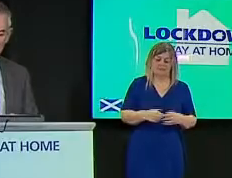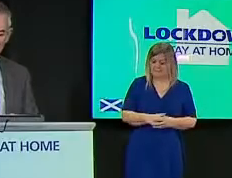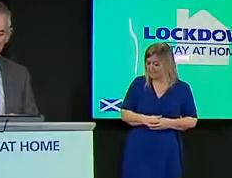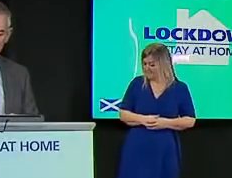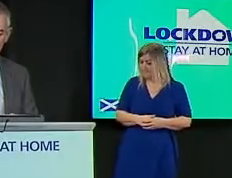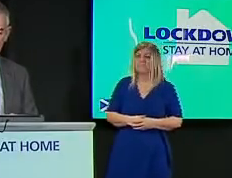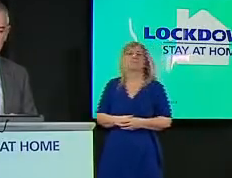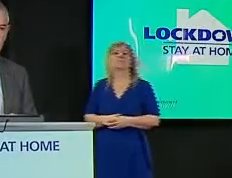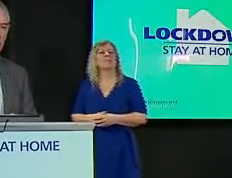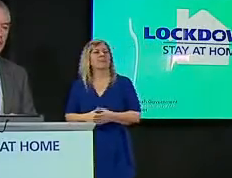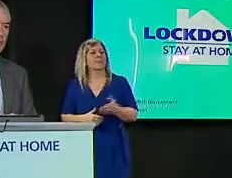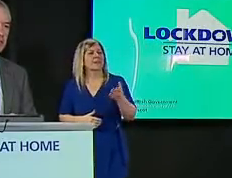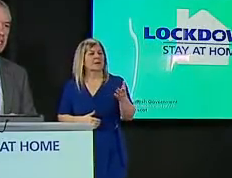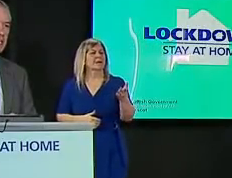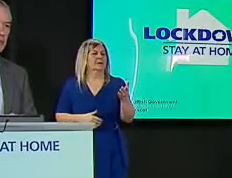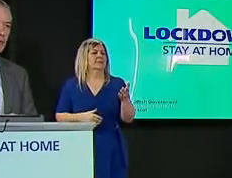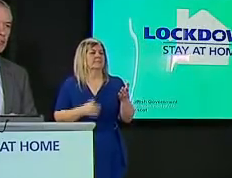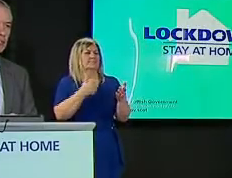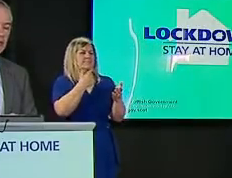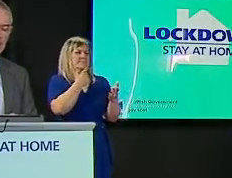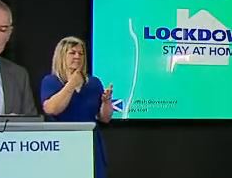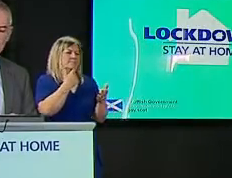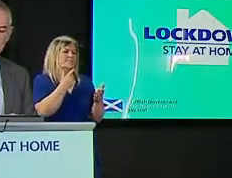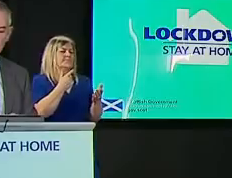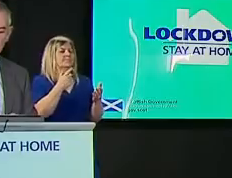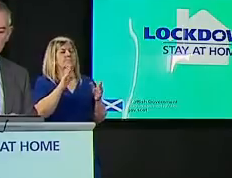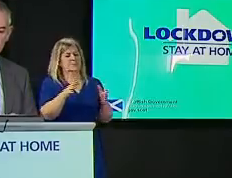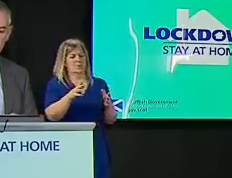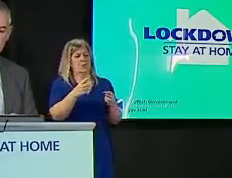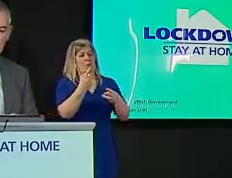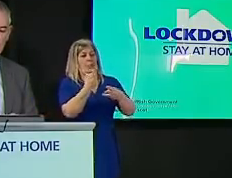bit about the the approach that's been taken with these three cases because it's important